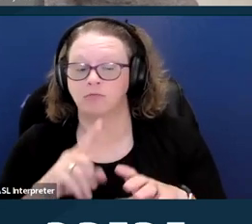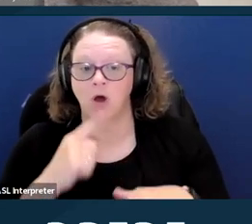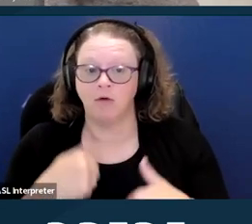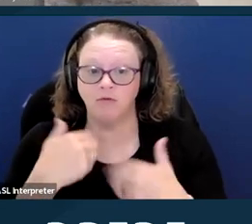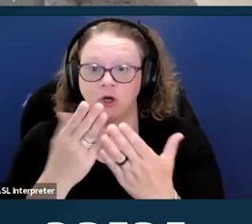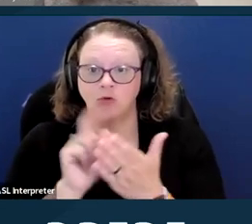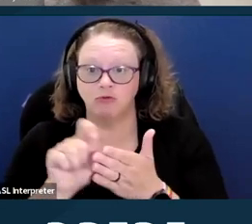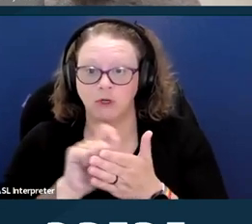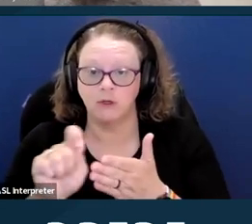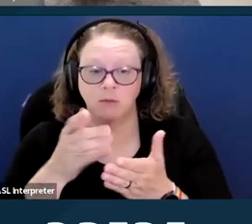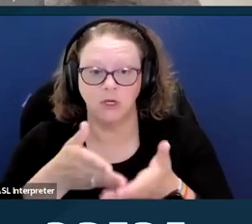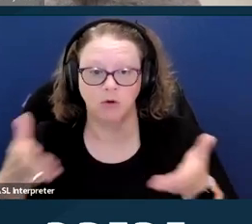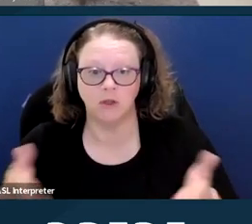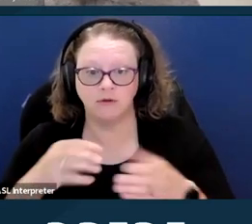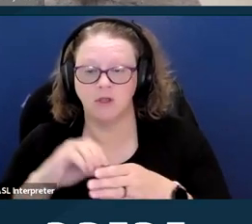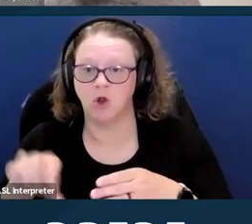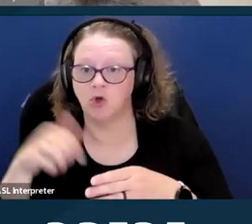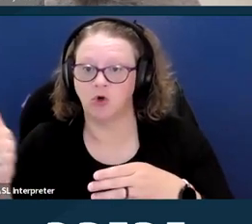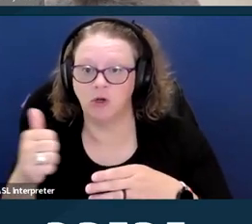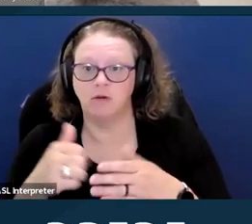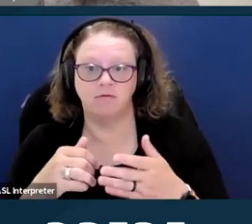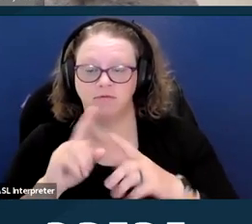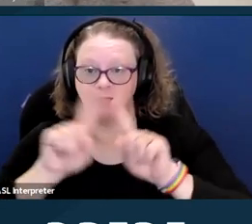such as Braille materials or large print materials.